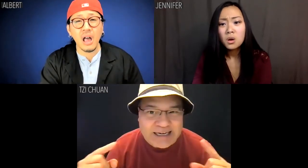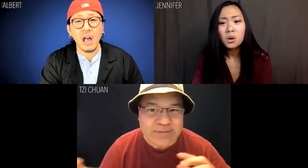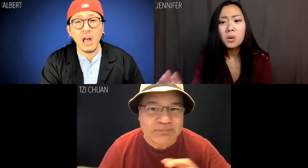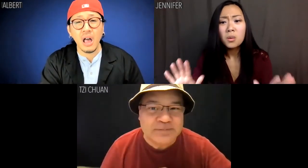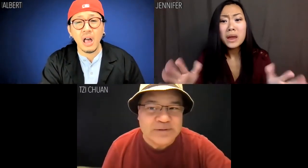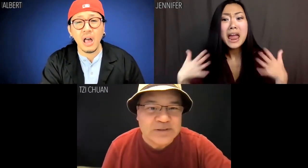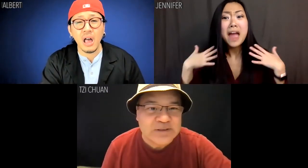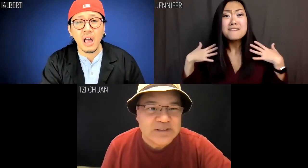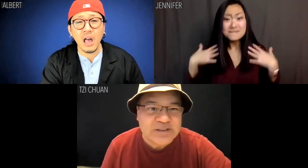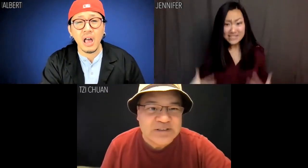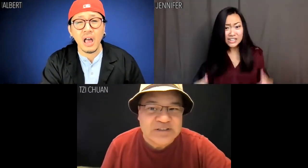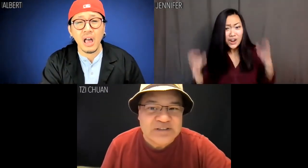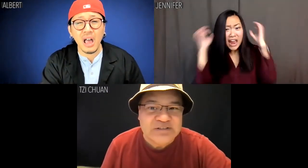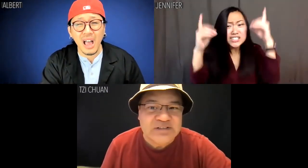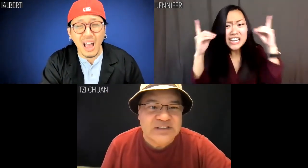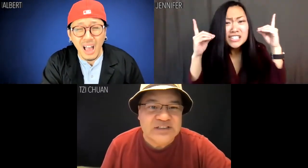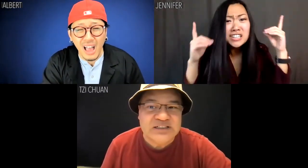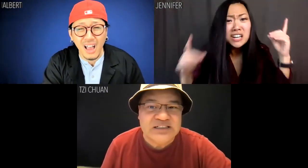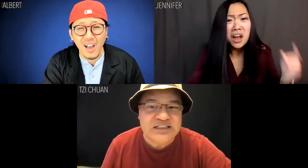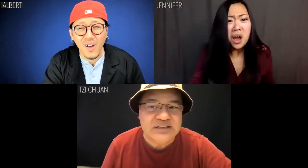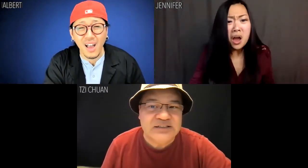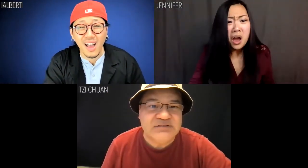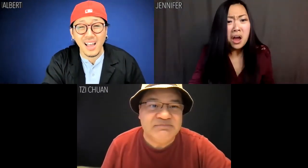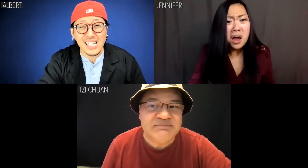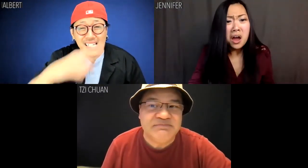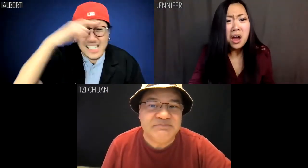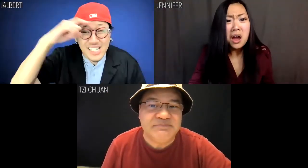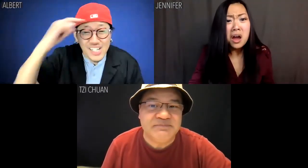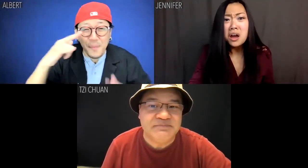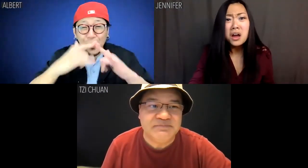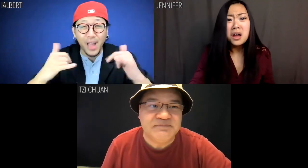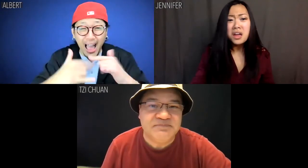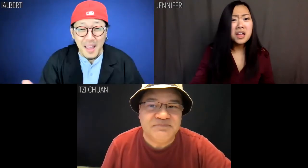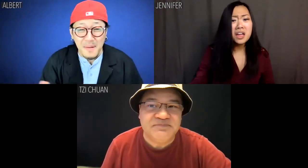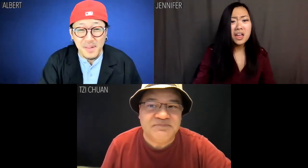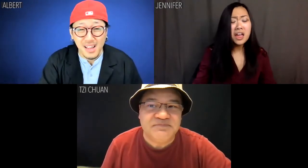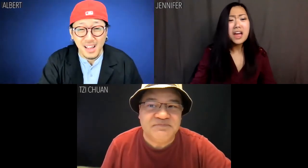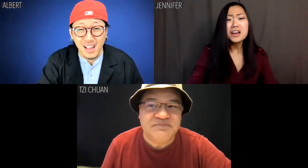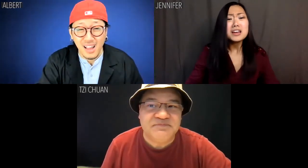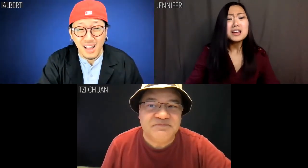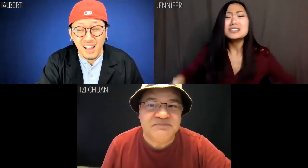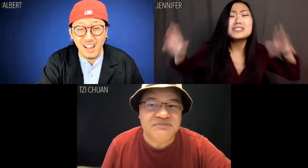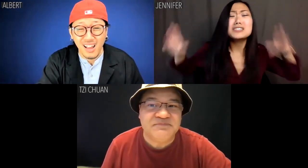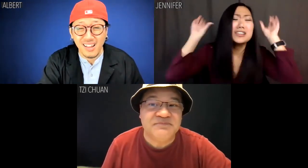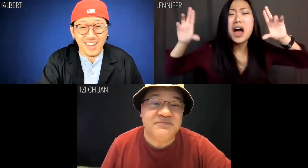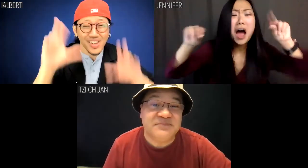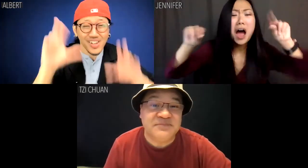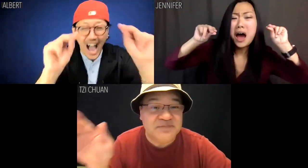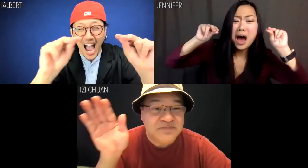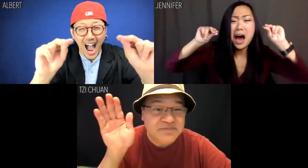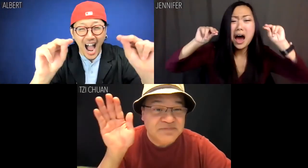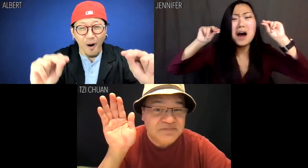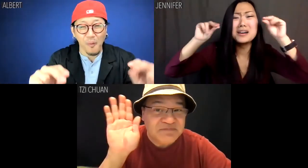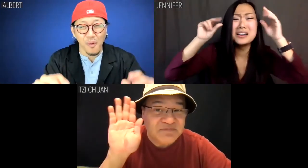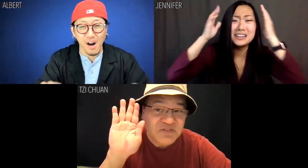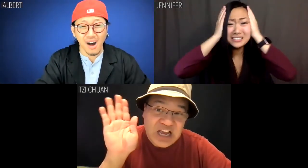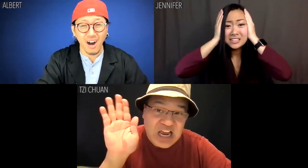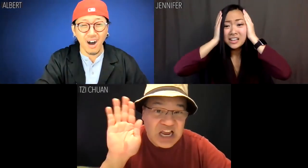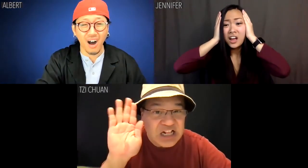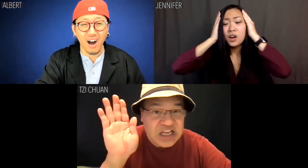Jennifer: Physical education?! Albert: Summer camp?! Albert: NOOOOOO! Jennifer: NOOOOOO!